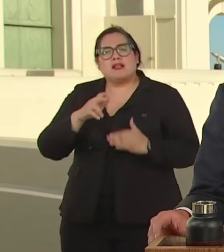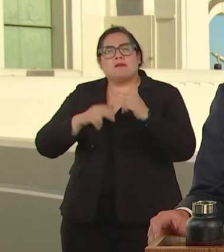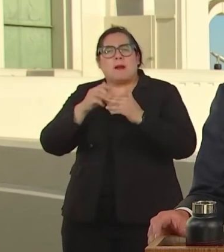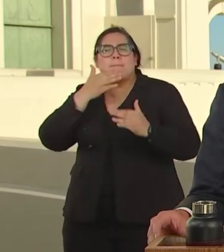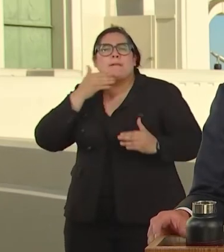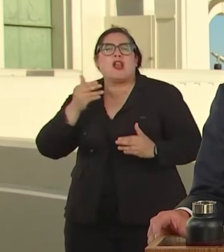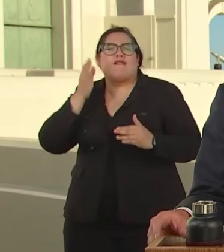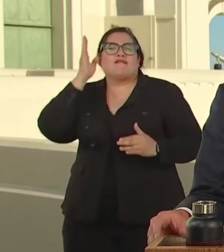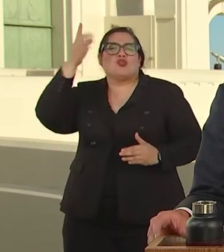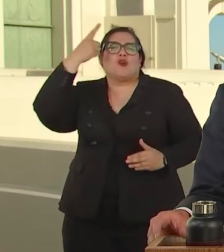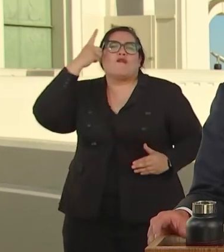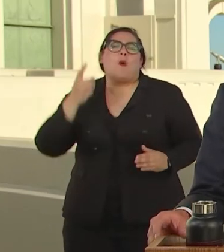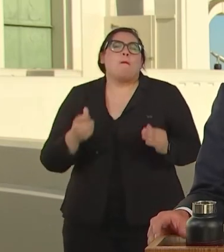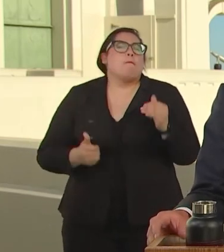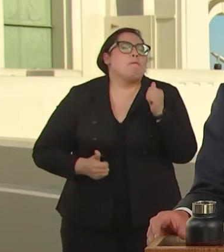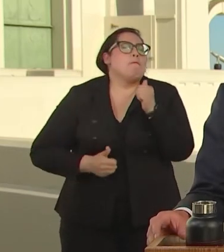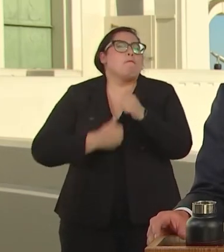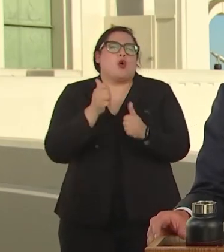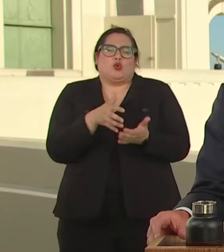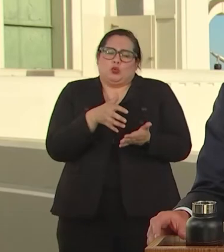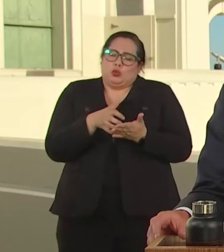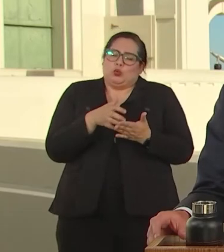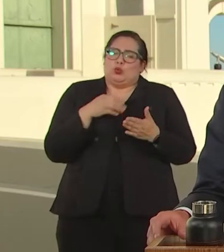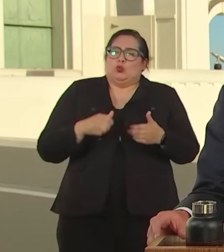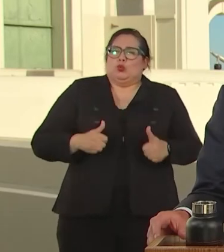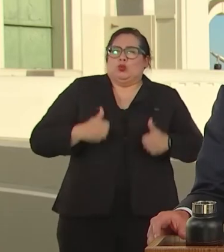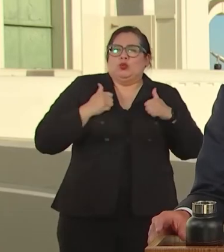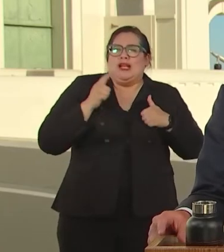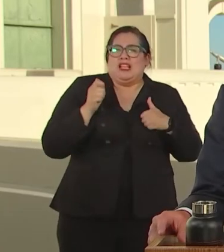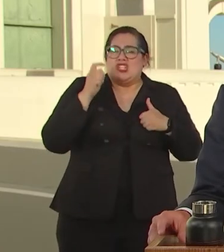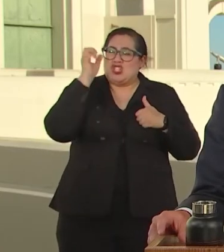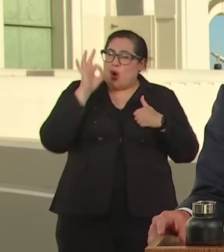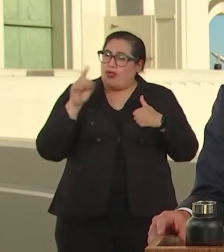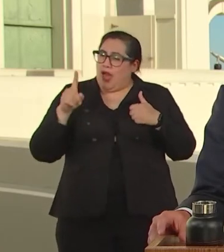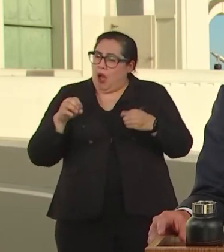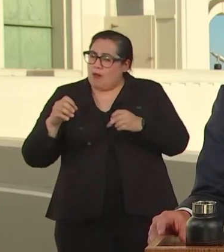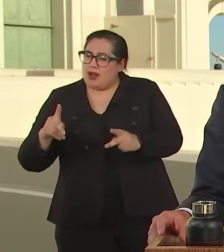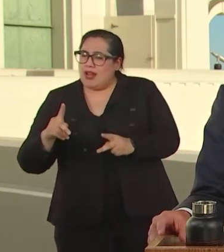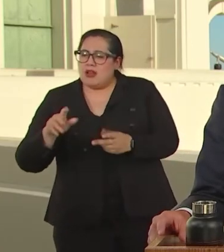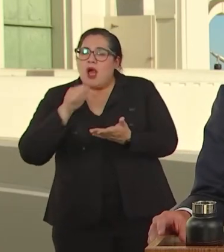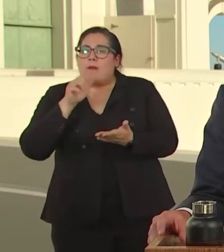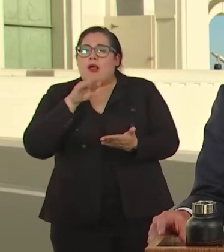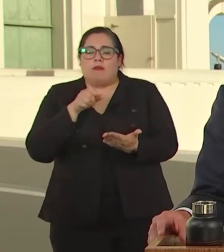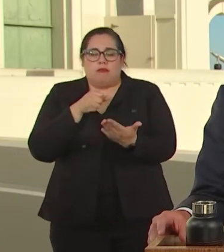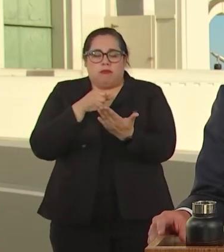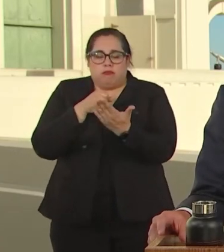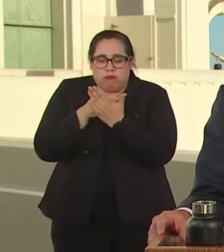FOR OUR VULNERABLE RESIDENTS SO